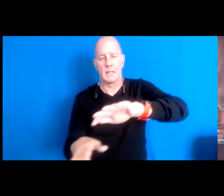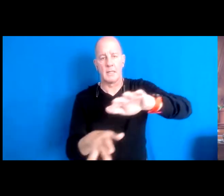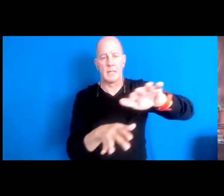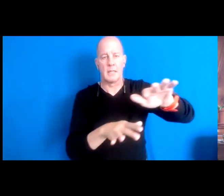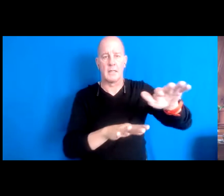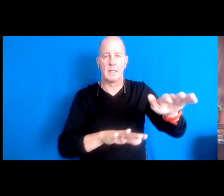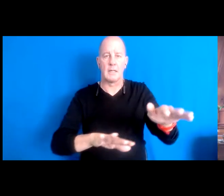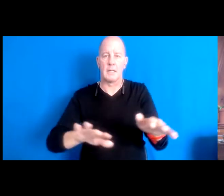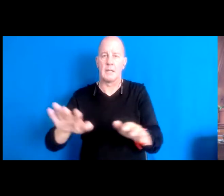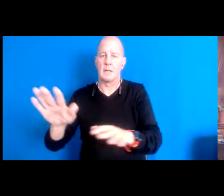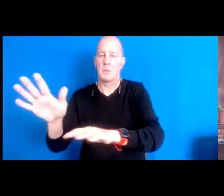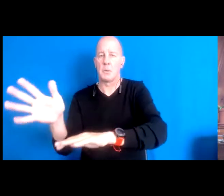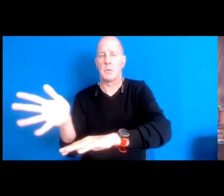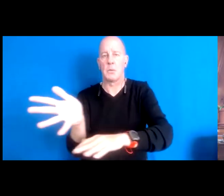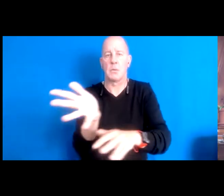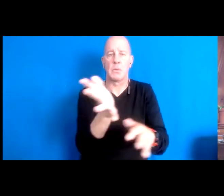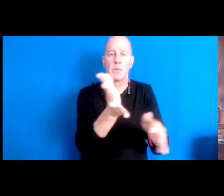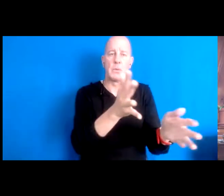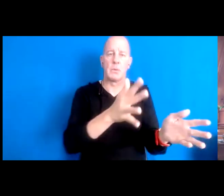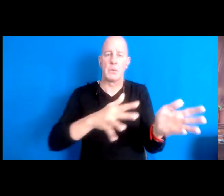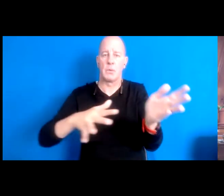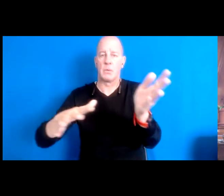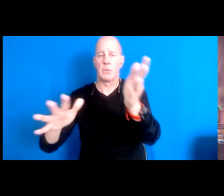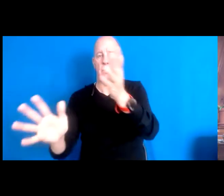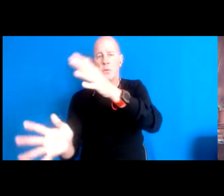16:14:45 leaves blowing.